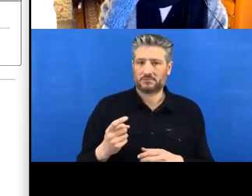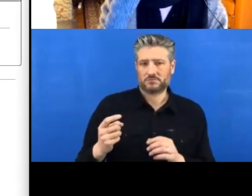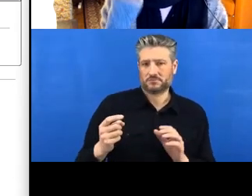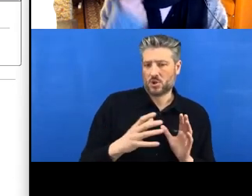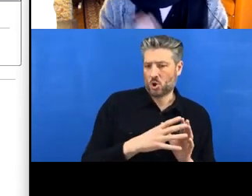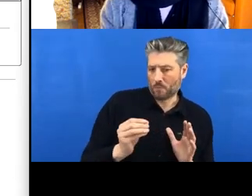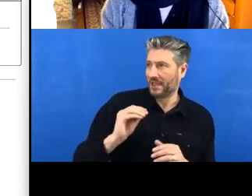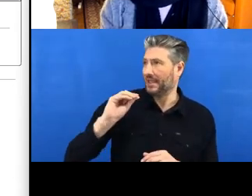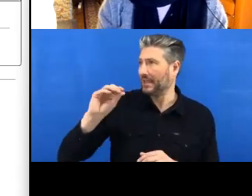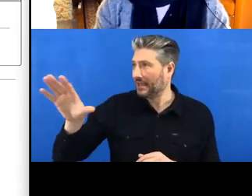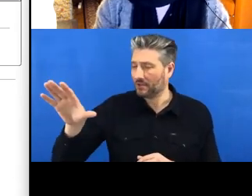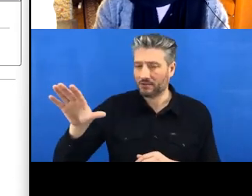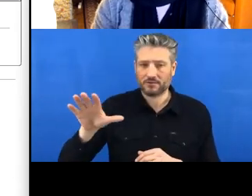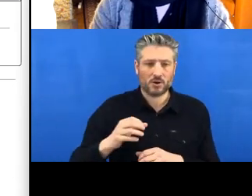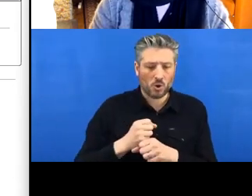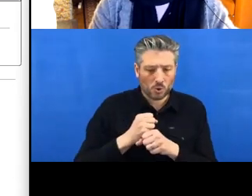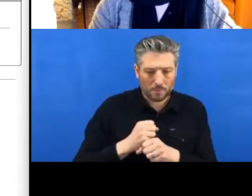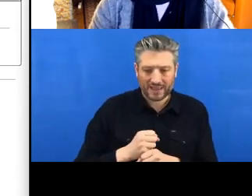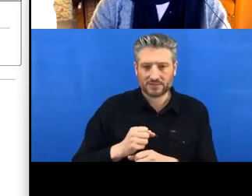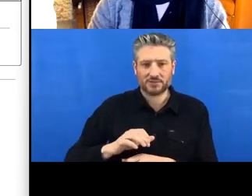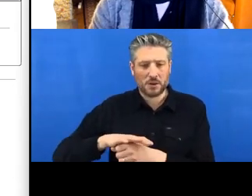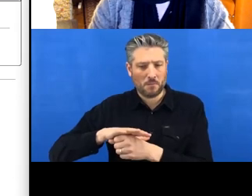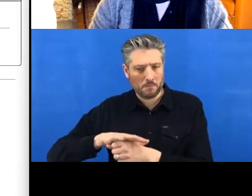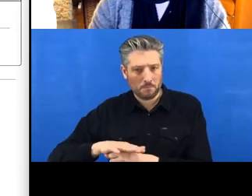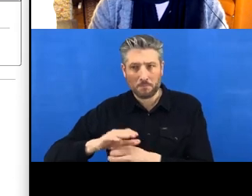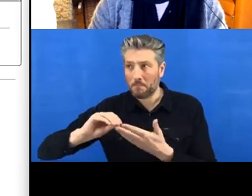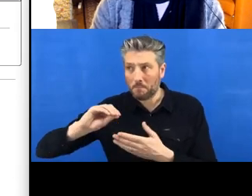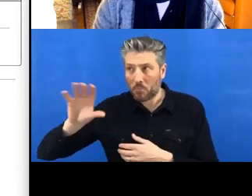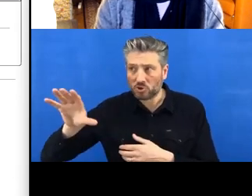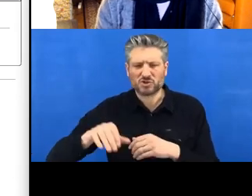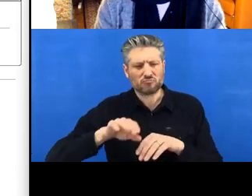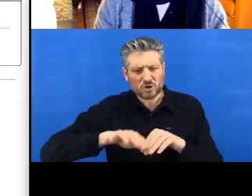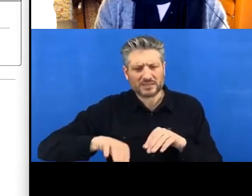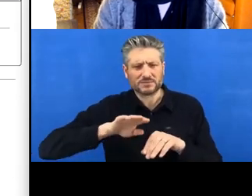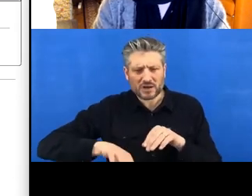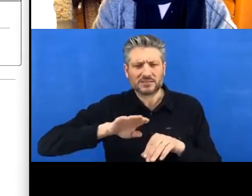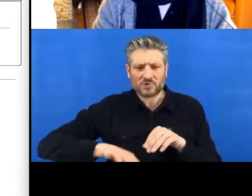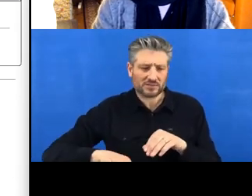So you can do this with practice repositories just to get the hang of it, and yeah don't be afraid to like,